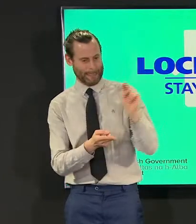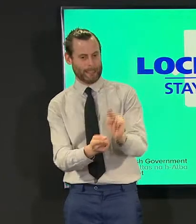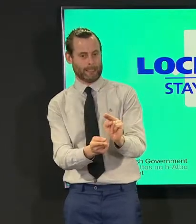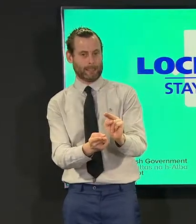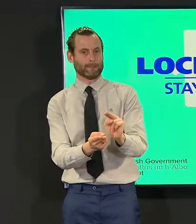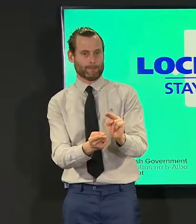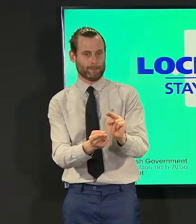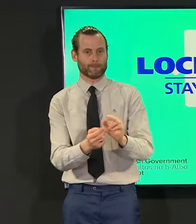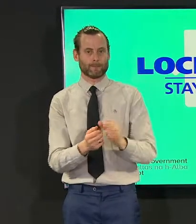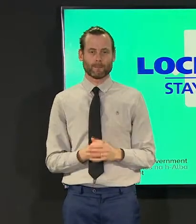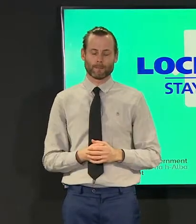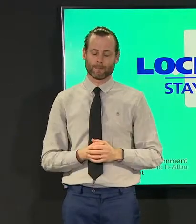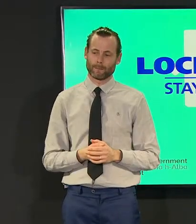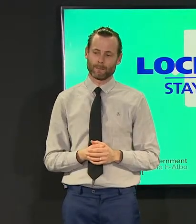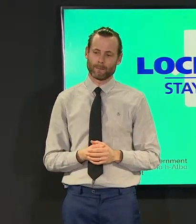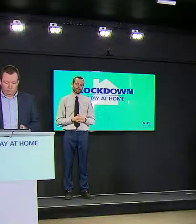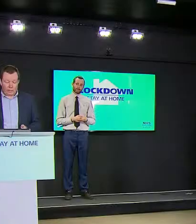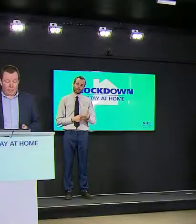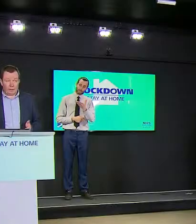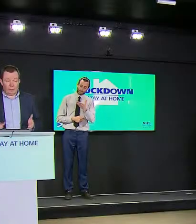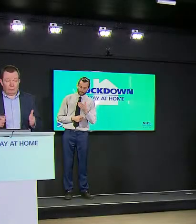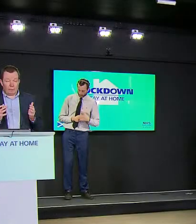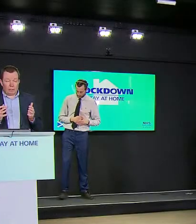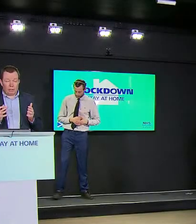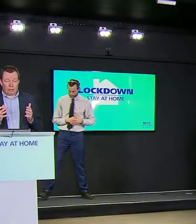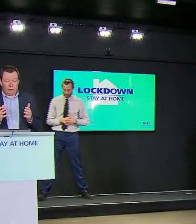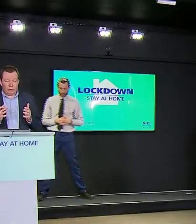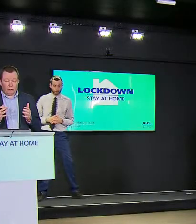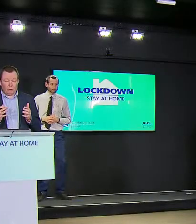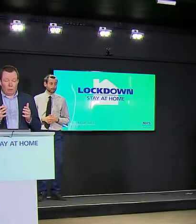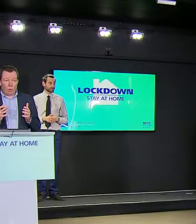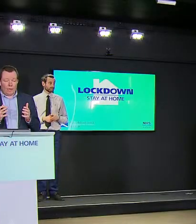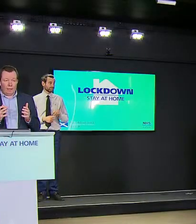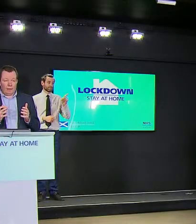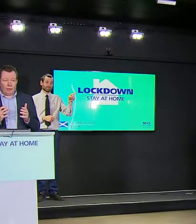minister earlier this week jason yeah the cabinet secretary you've covered it well the